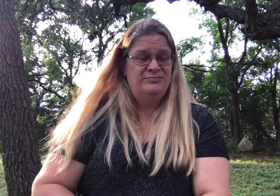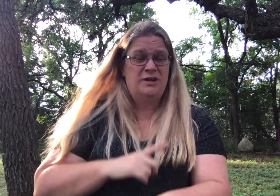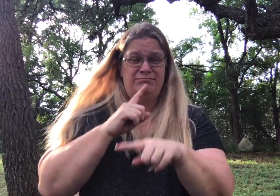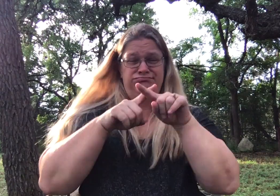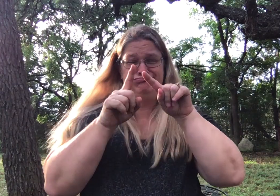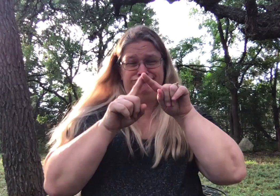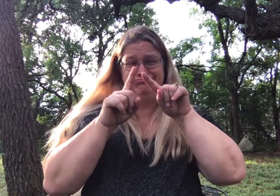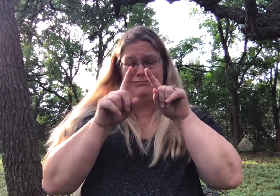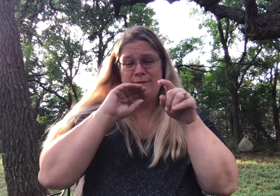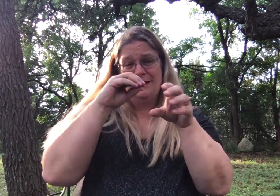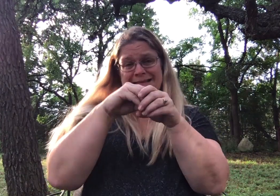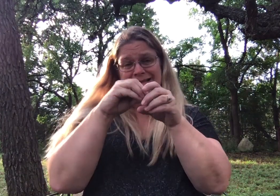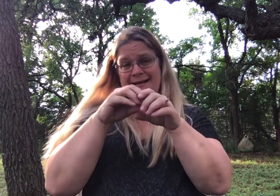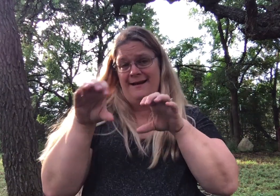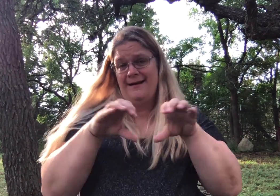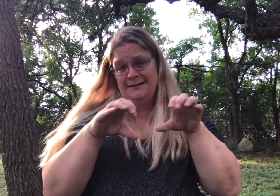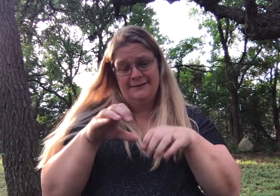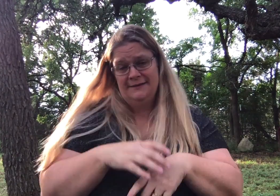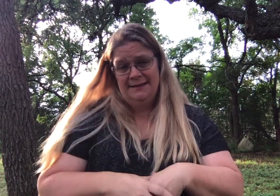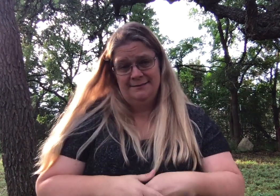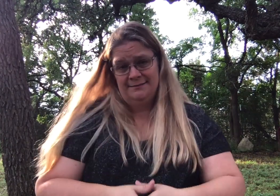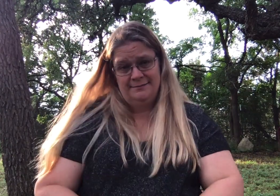There's quite a few different indoor activities available.